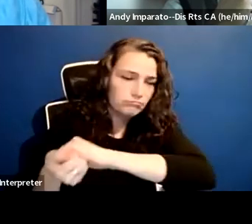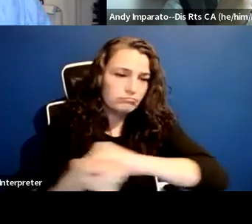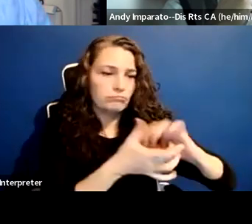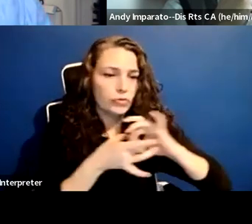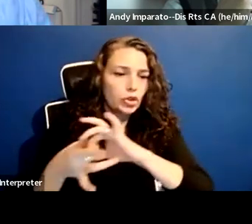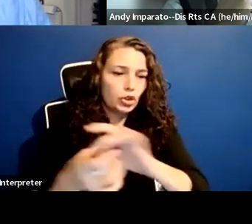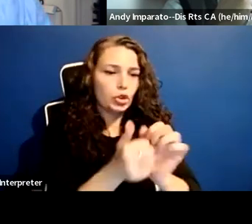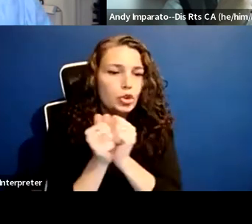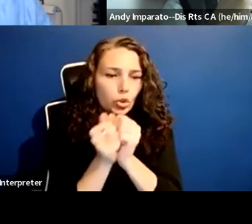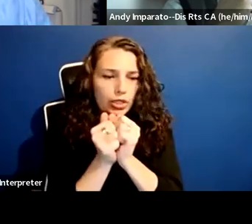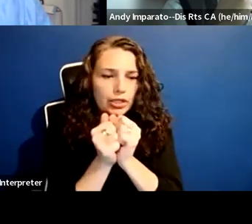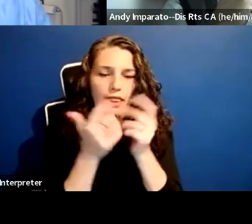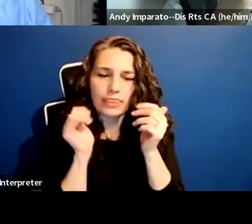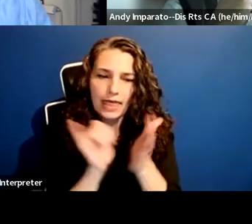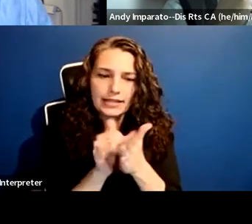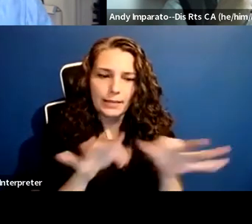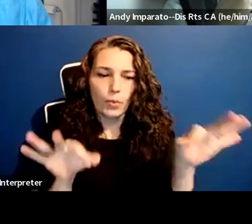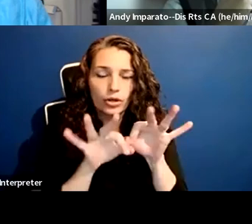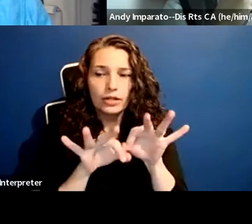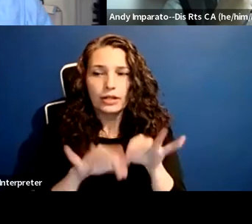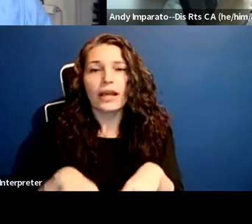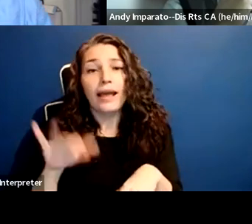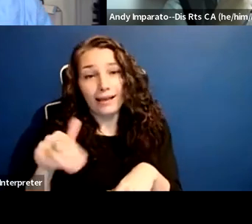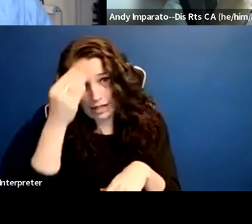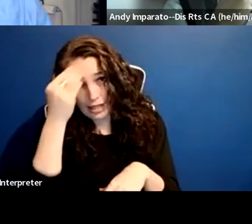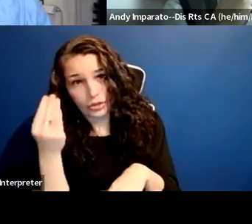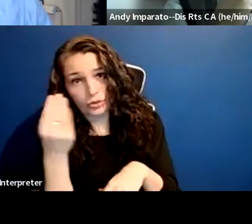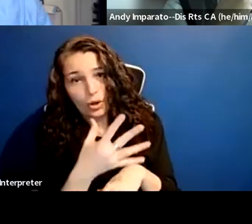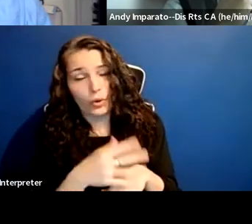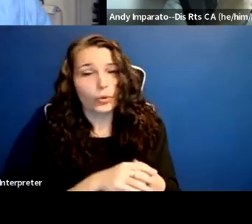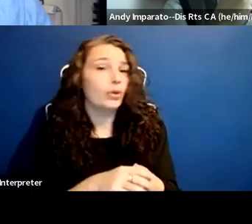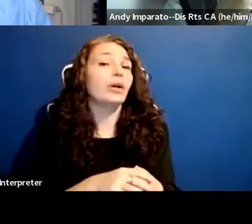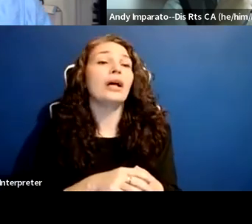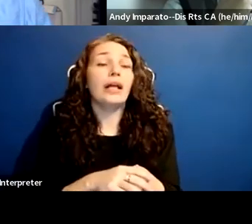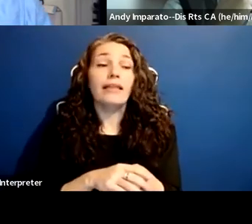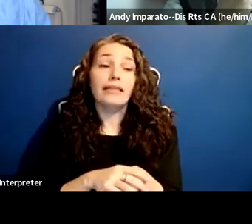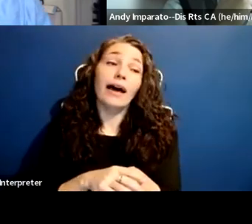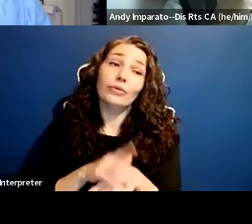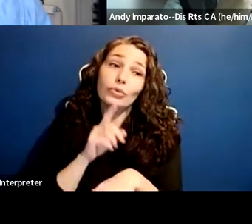the L.A. Community College district is seriously considering